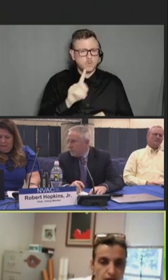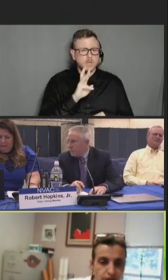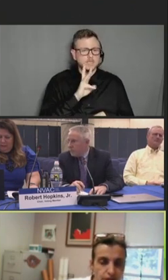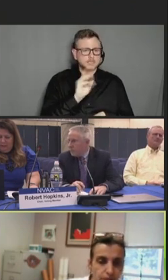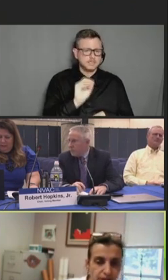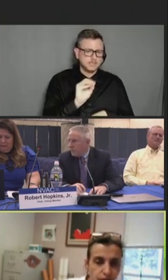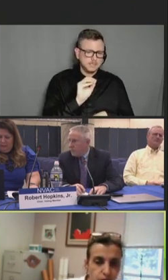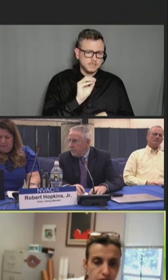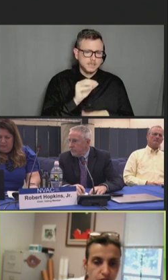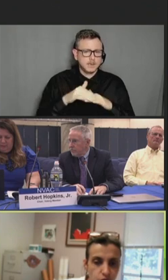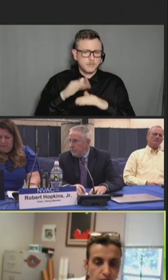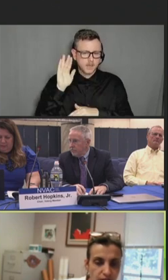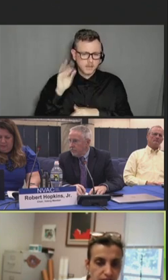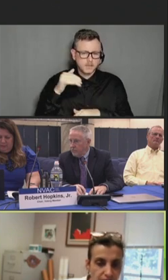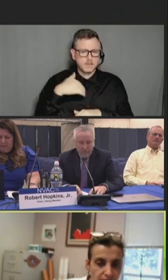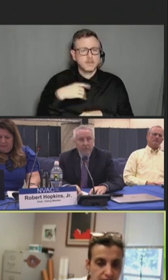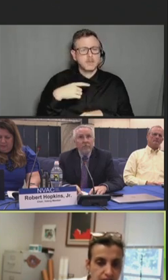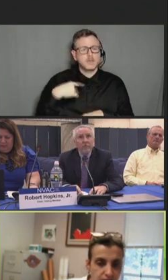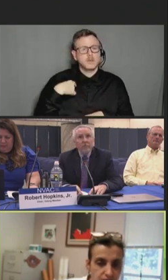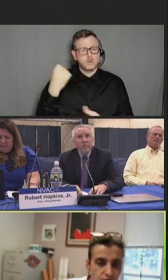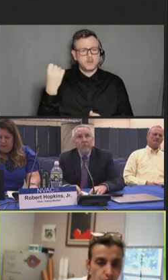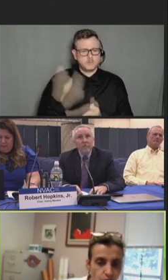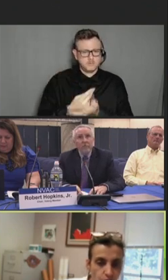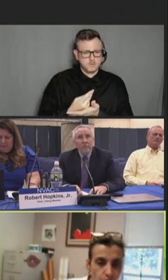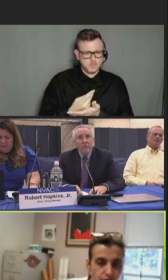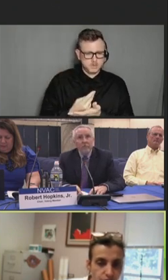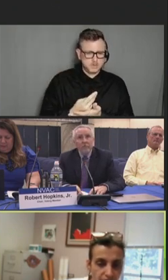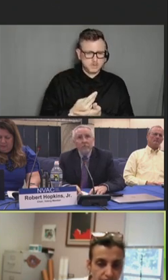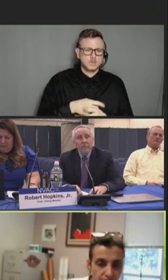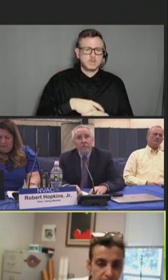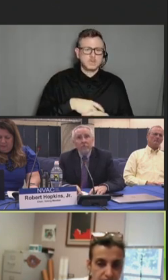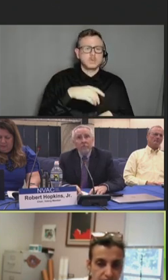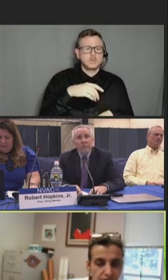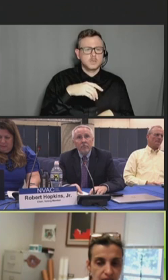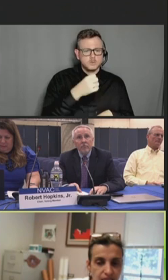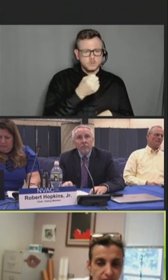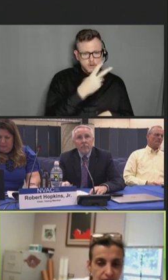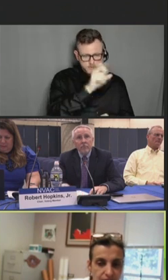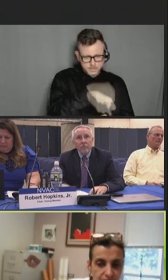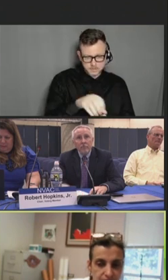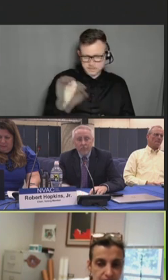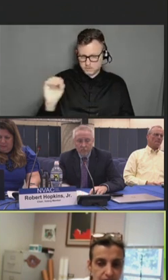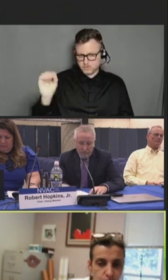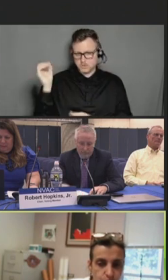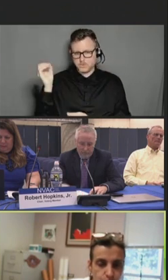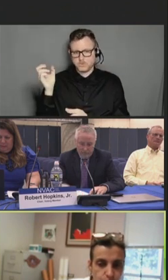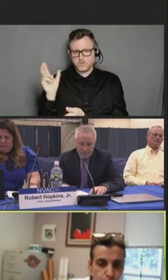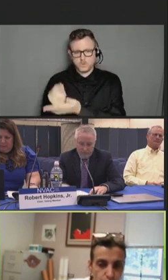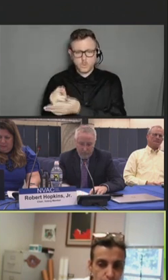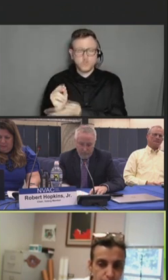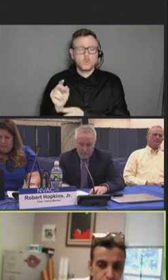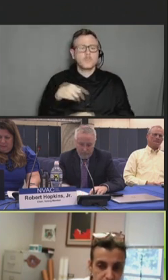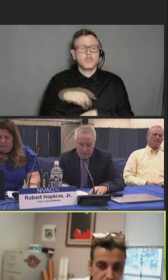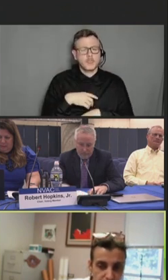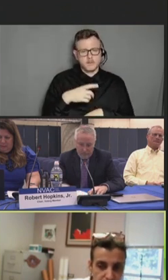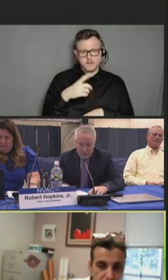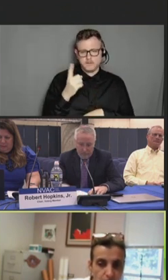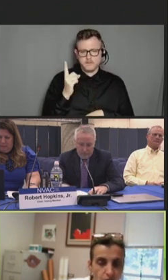VRBPAC voted 12 yes, 0 no for efficacy, 10 yes, and 2 no for safety.